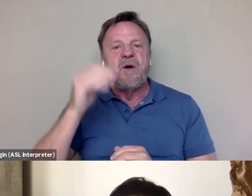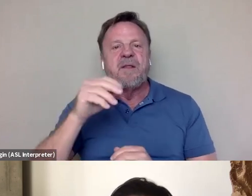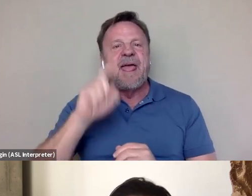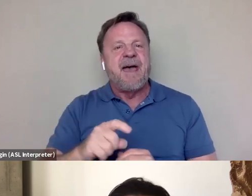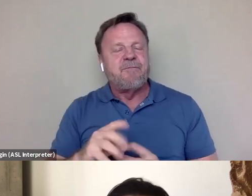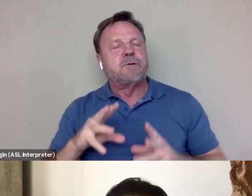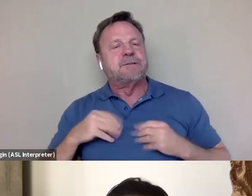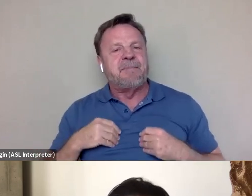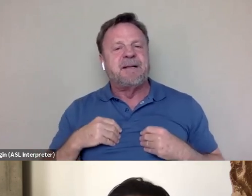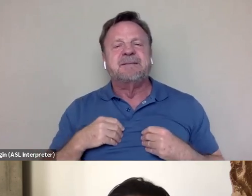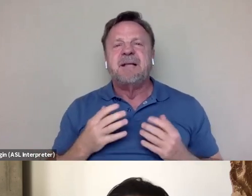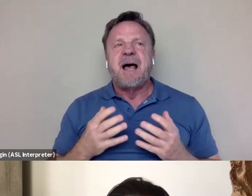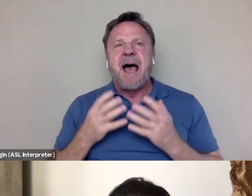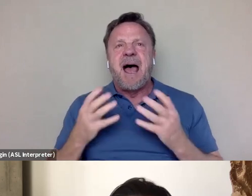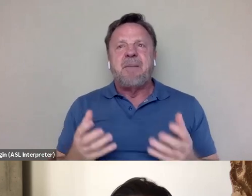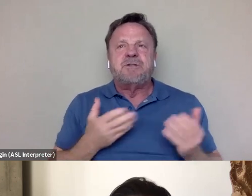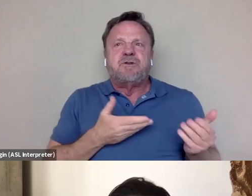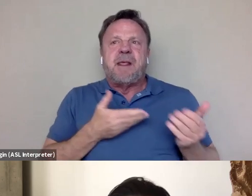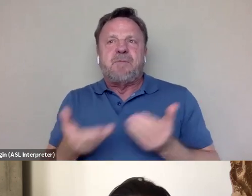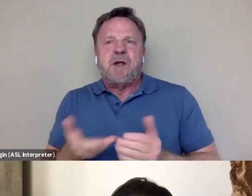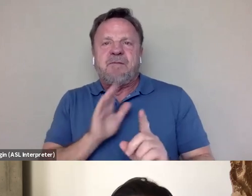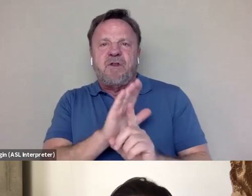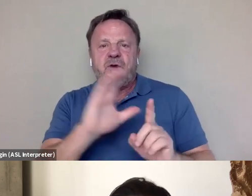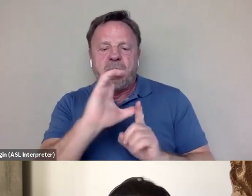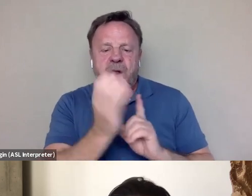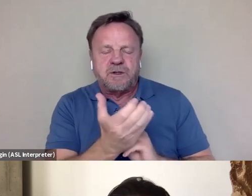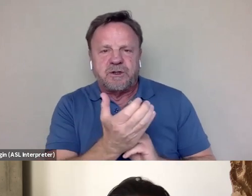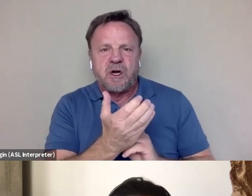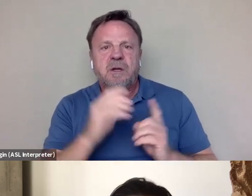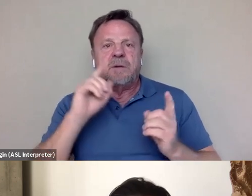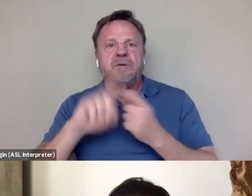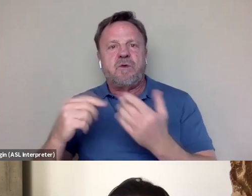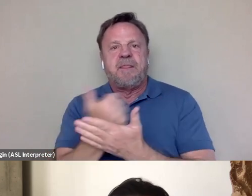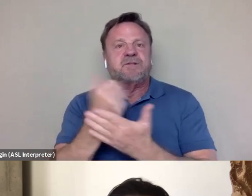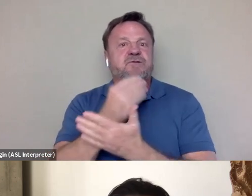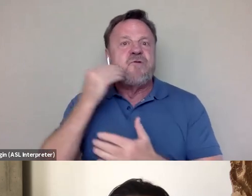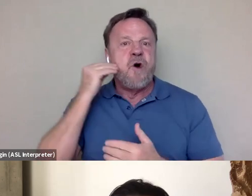is like how much do they bring of their own culture, their own nationality to this new homeland of theirs.